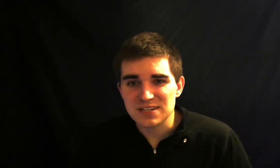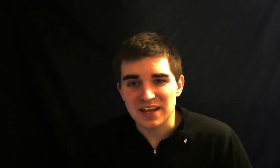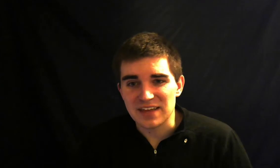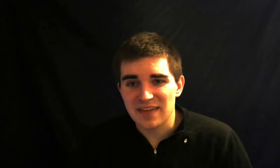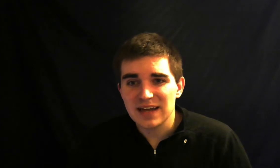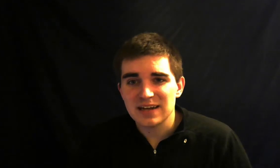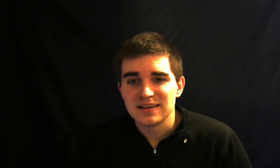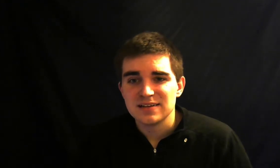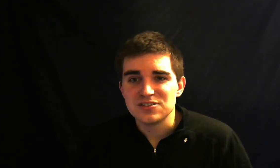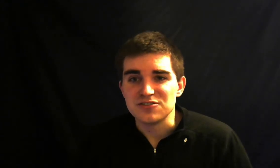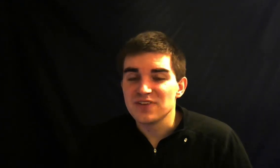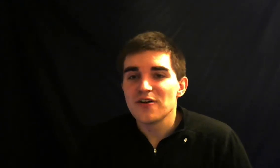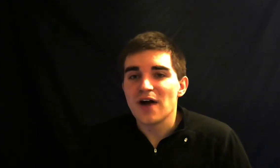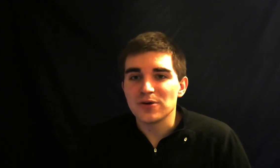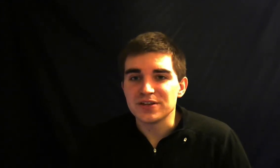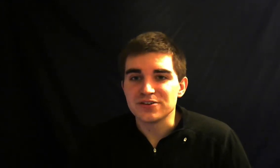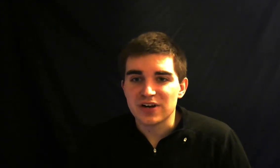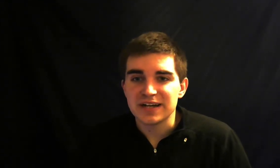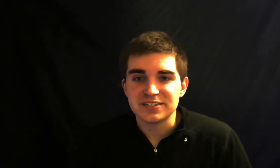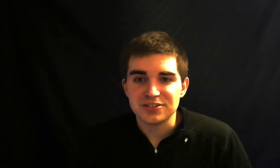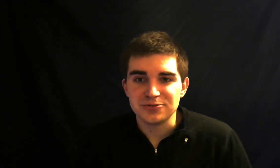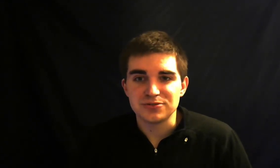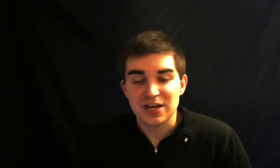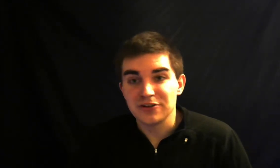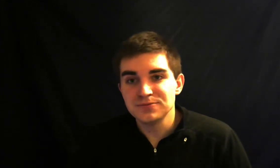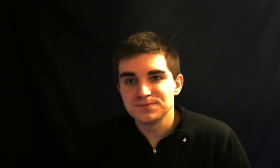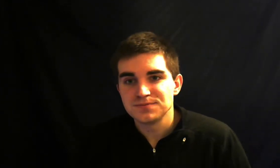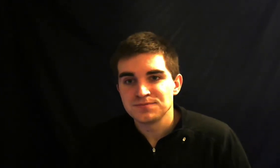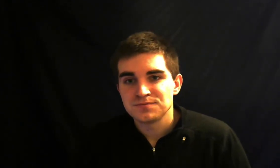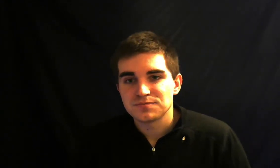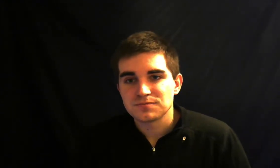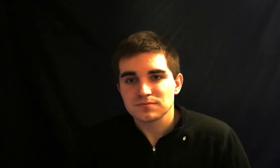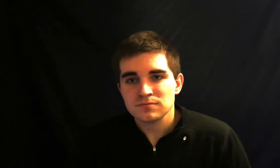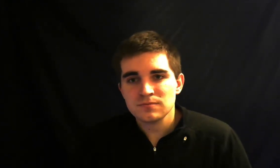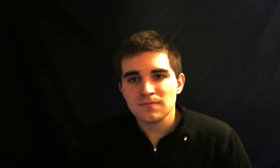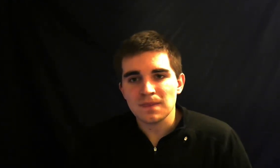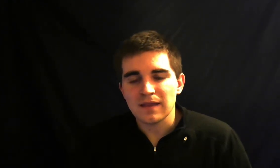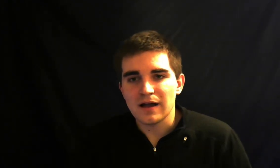like that to figure out what they're trying to tell you